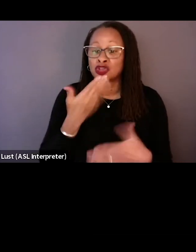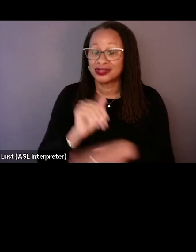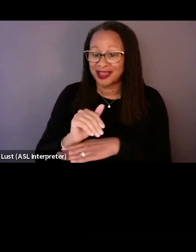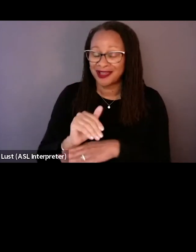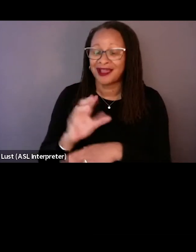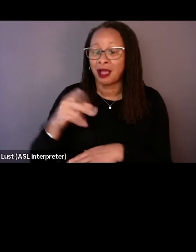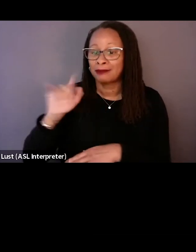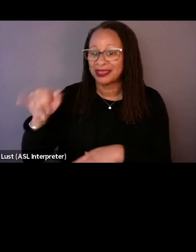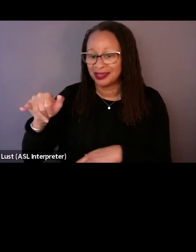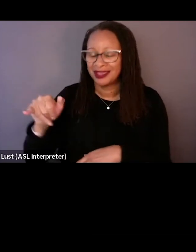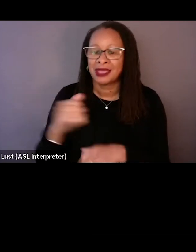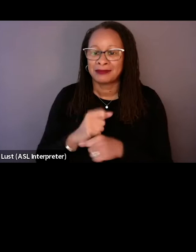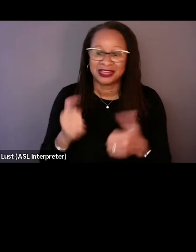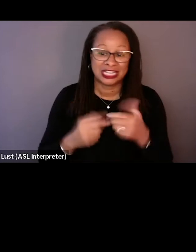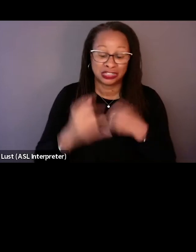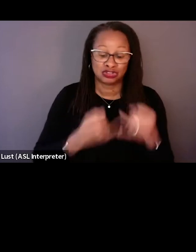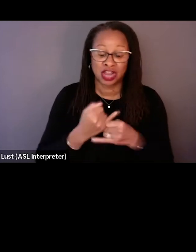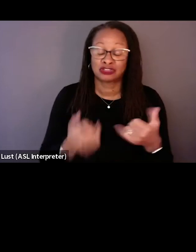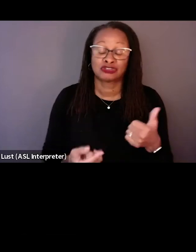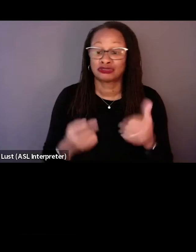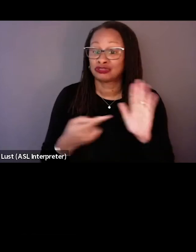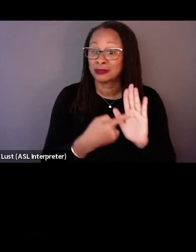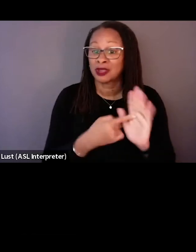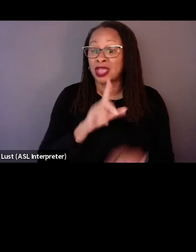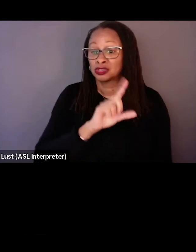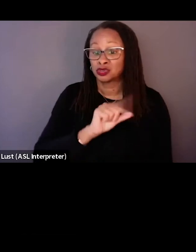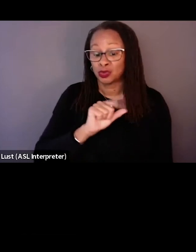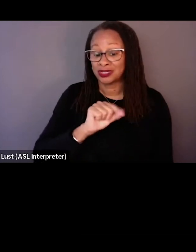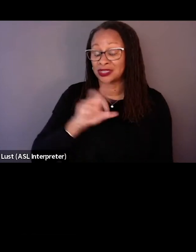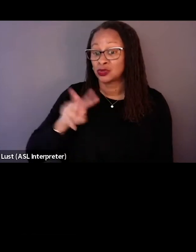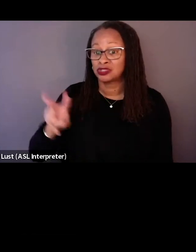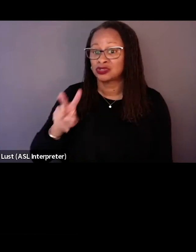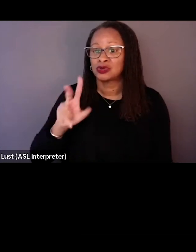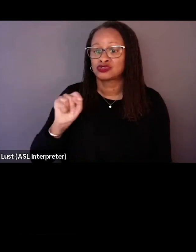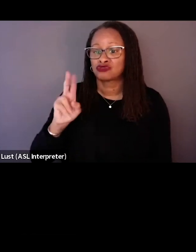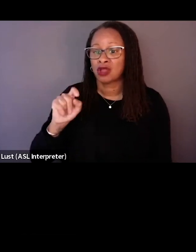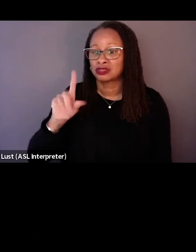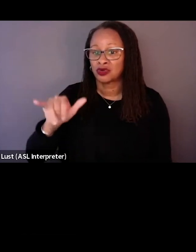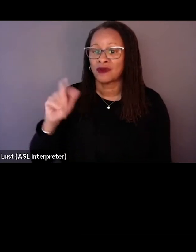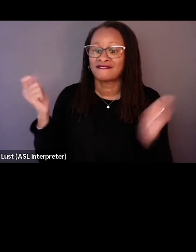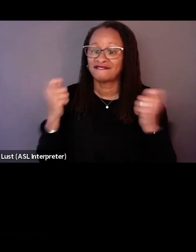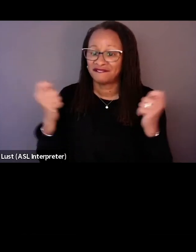at the 2022 Toronto International Film Festival. Before we get started,